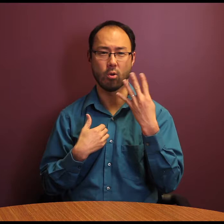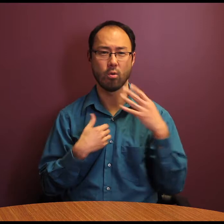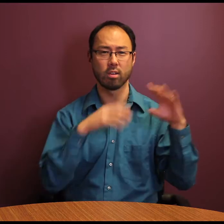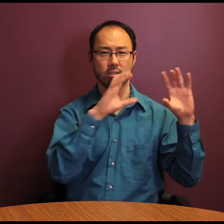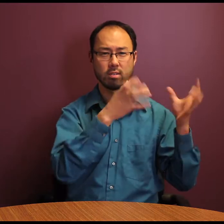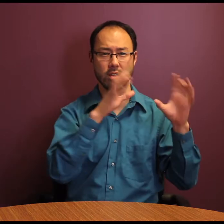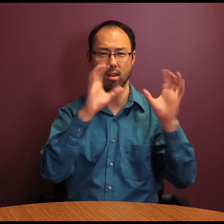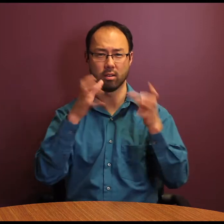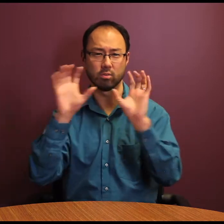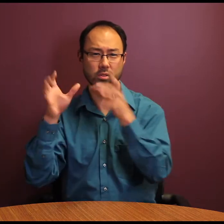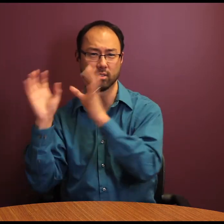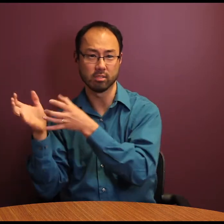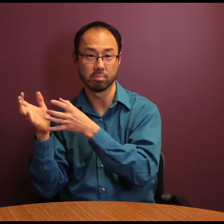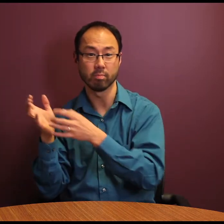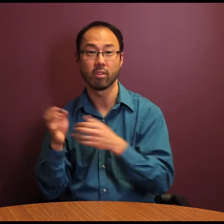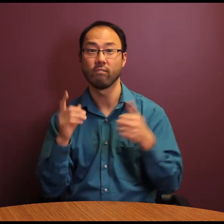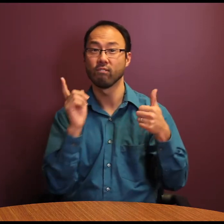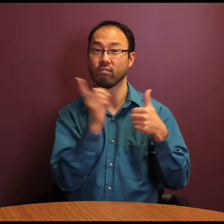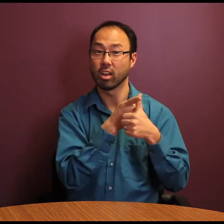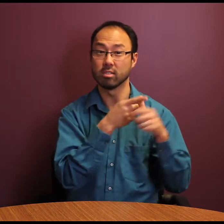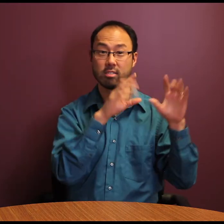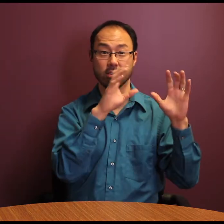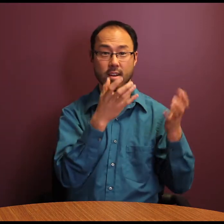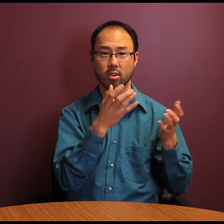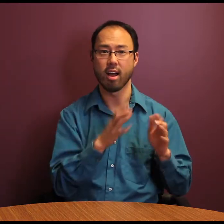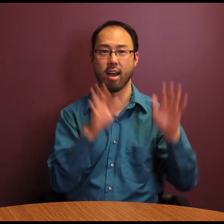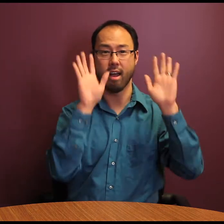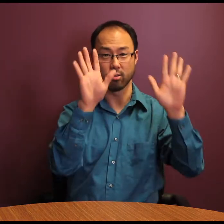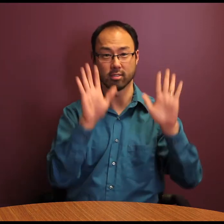The awards are divided into four categories.